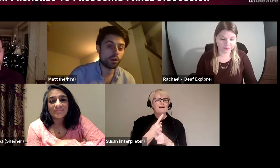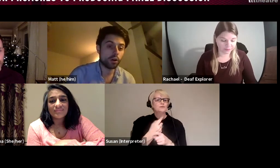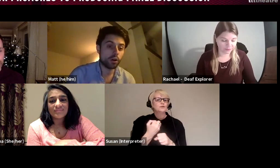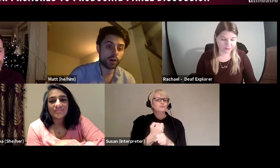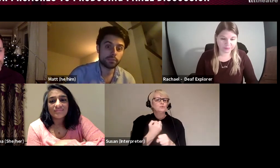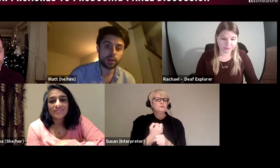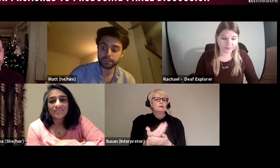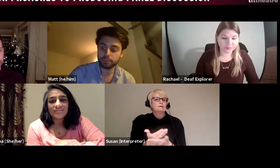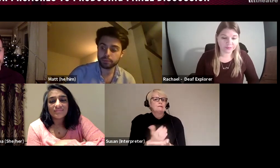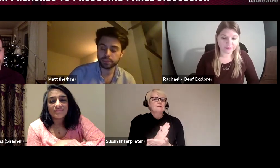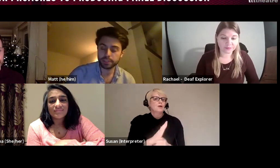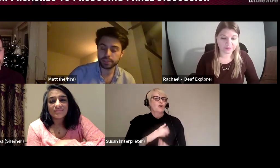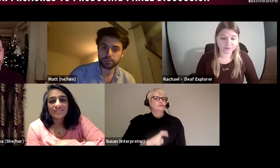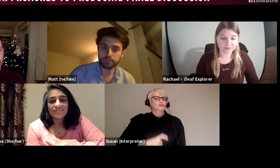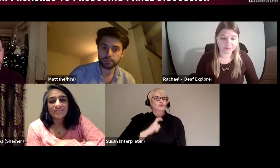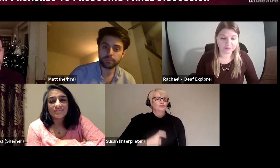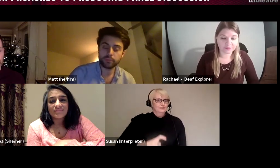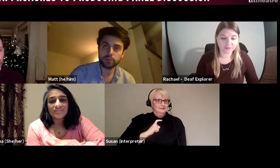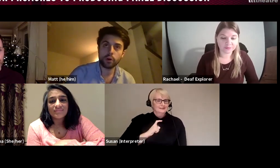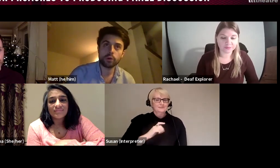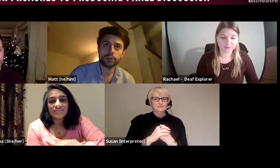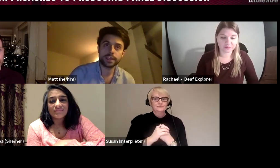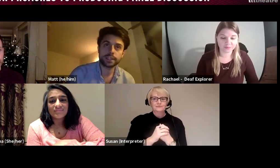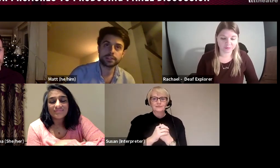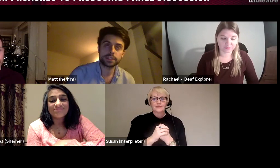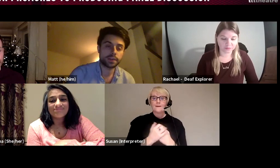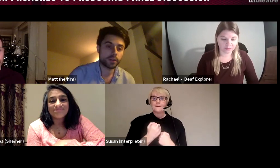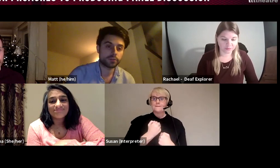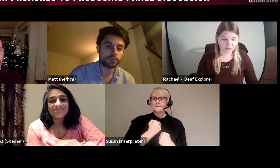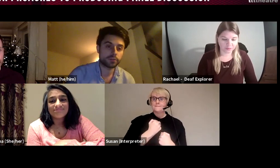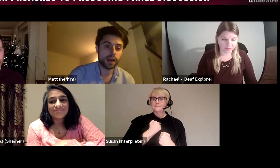a lot of I think my biggest problems as a producer have come from not wanting to seem vulnerable,